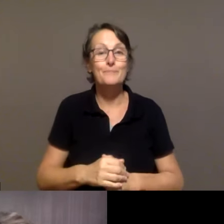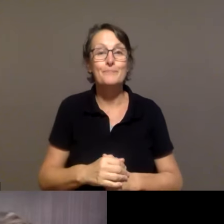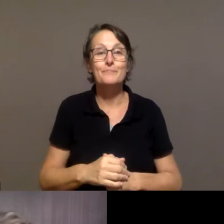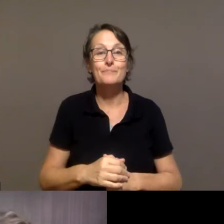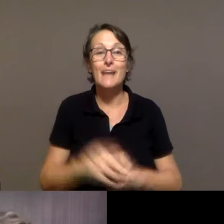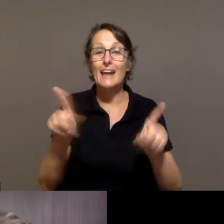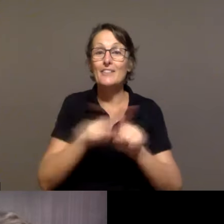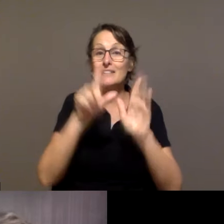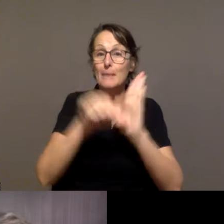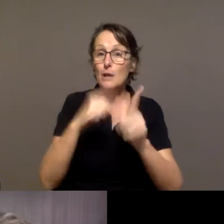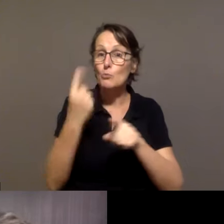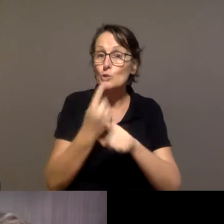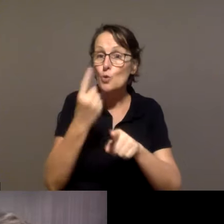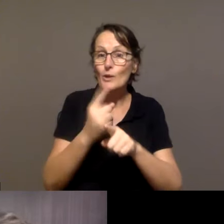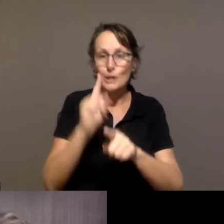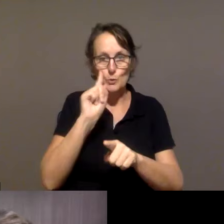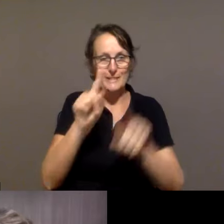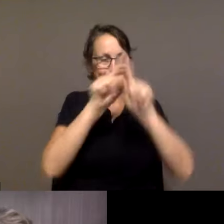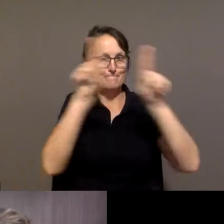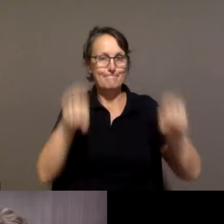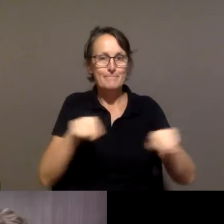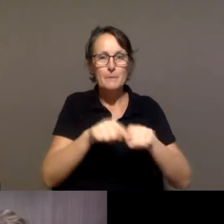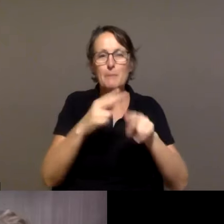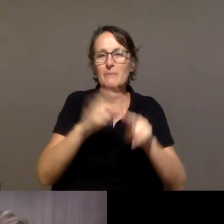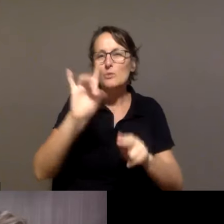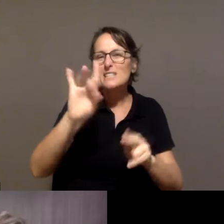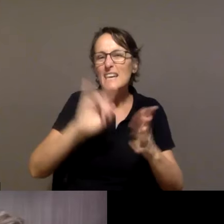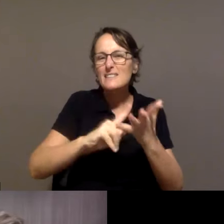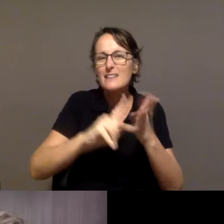really lucky because as we talk, Alex will share his slide show, he